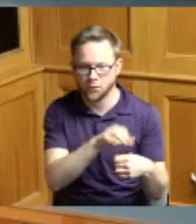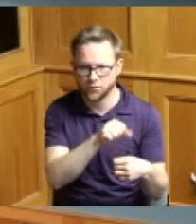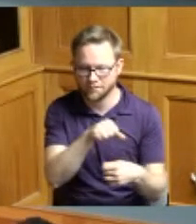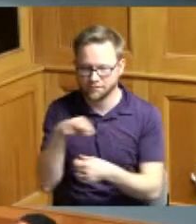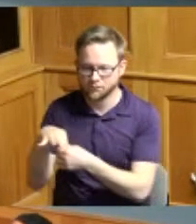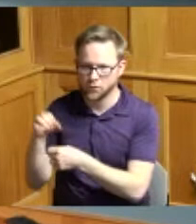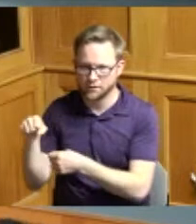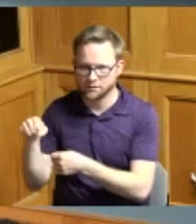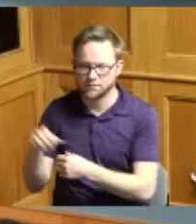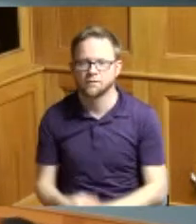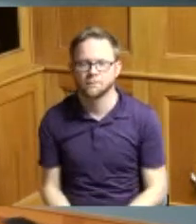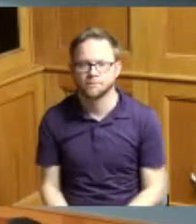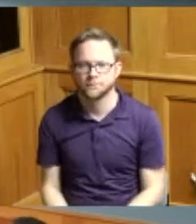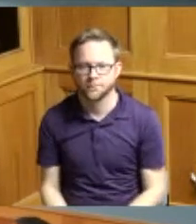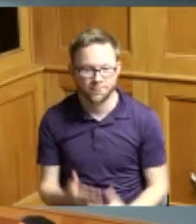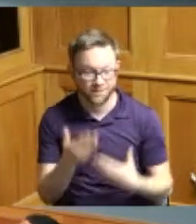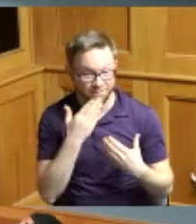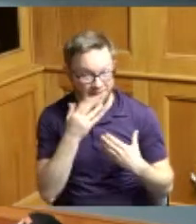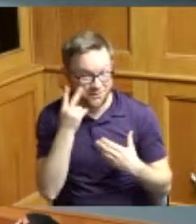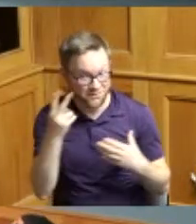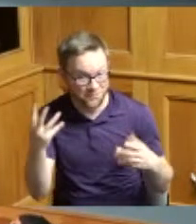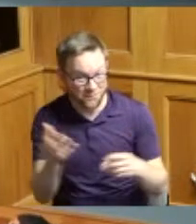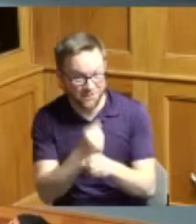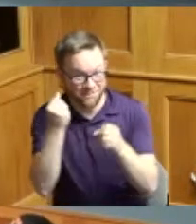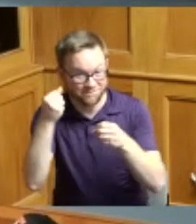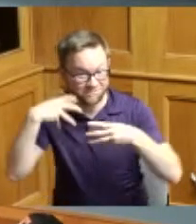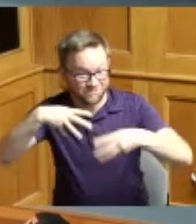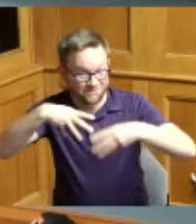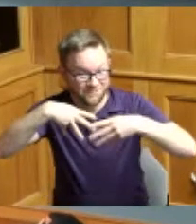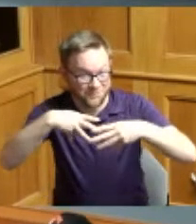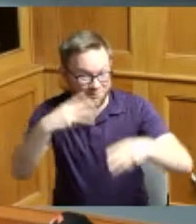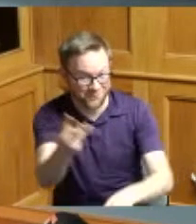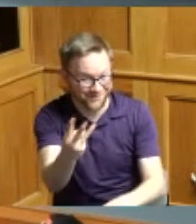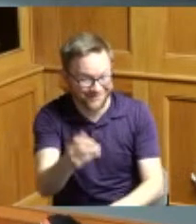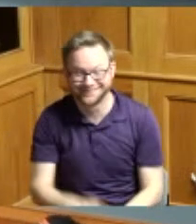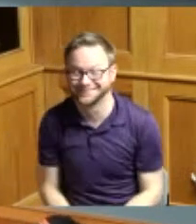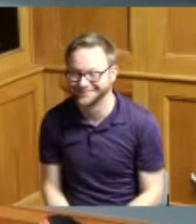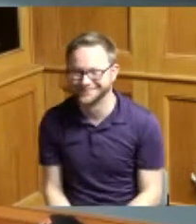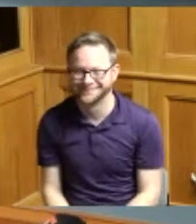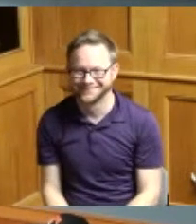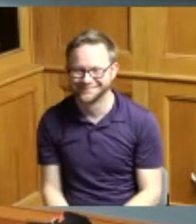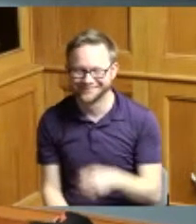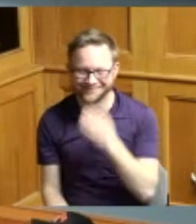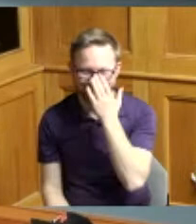thank you thank you and I'll see you at the victory parade Wednesday yes okay see you later